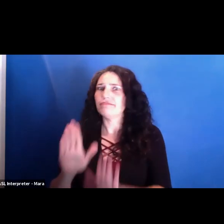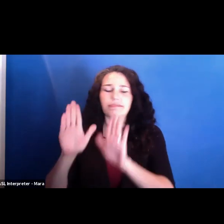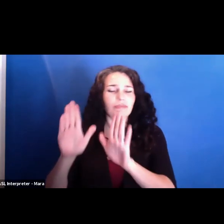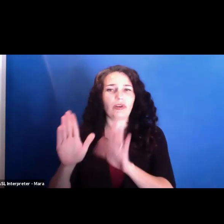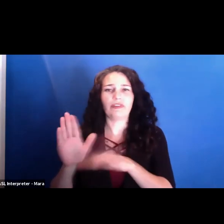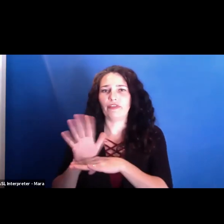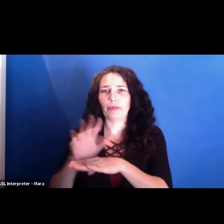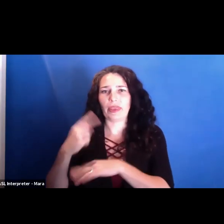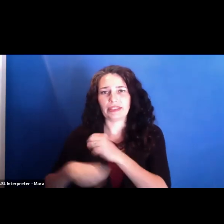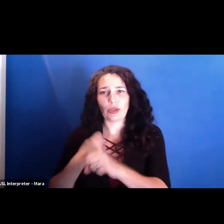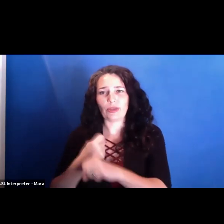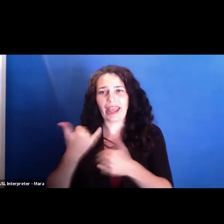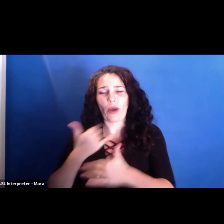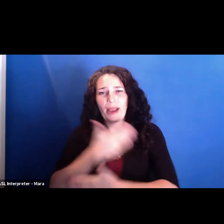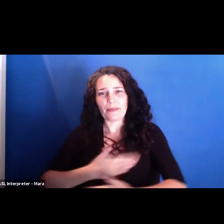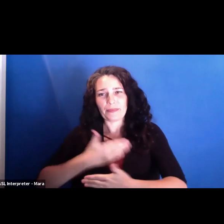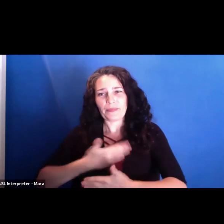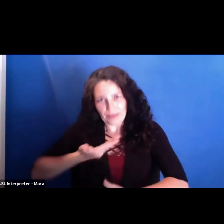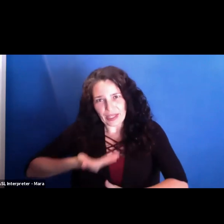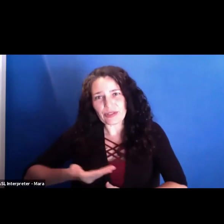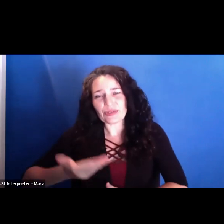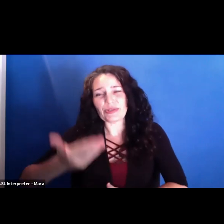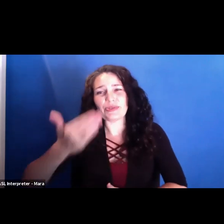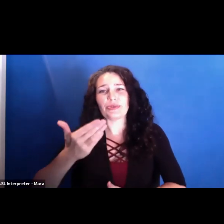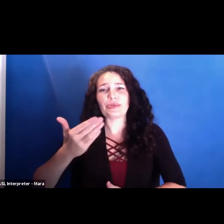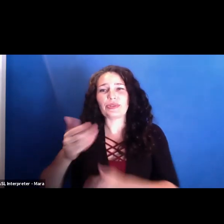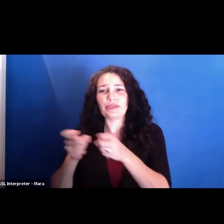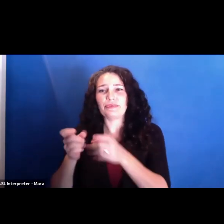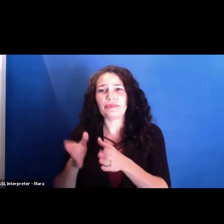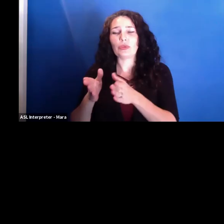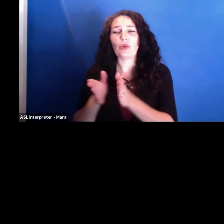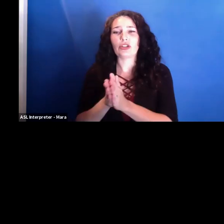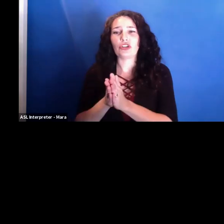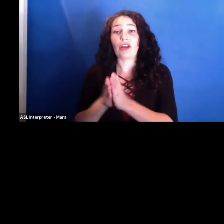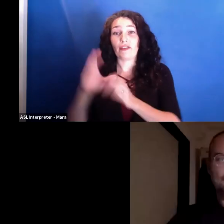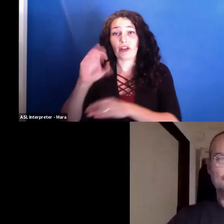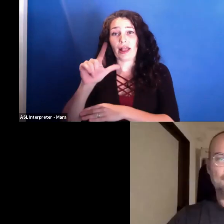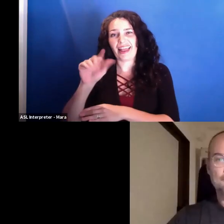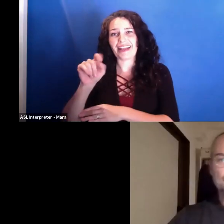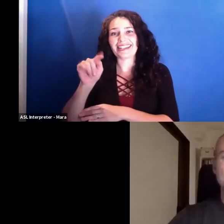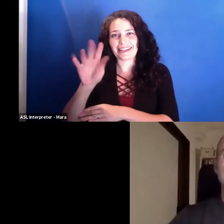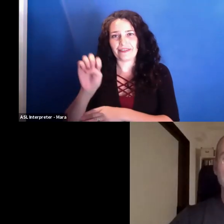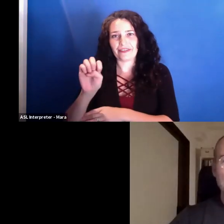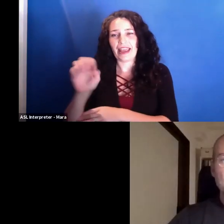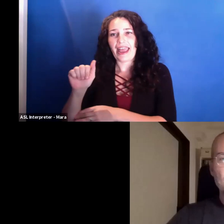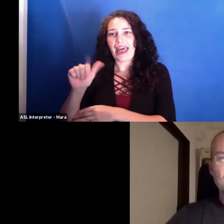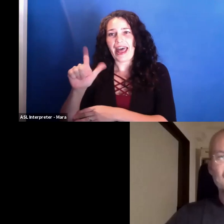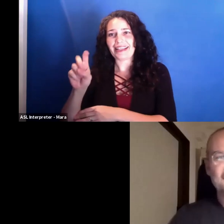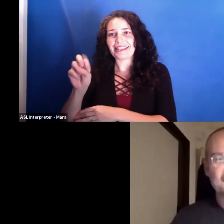to introduce the director of "Collective," Alexander Nanau. Alexander, hello.